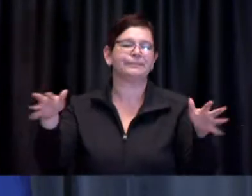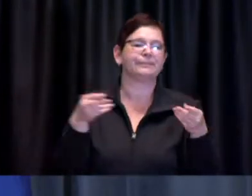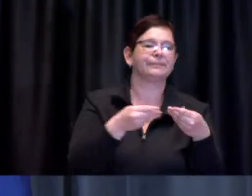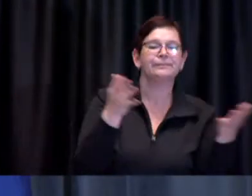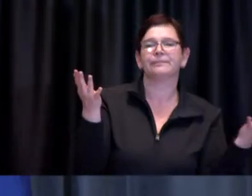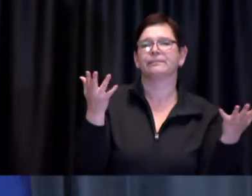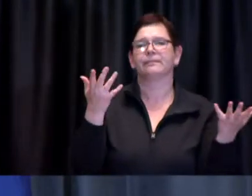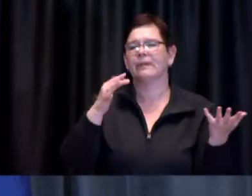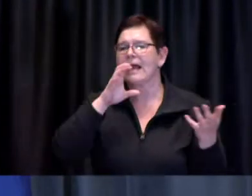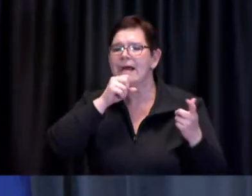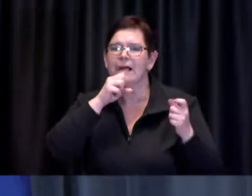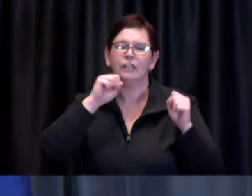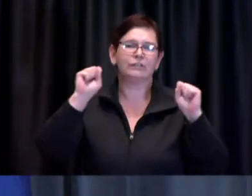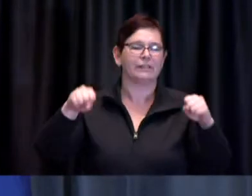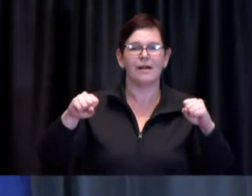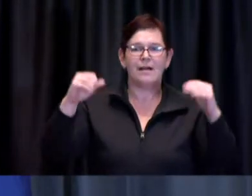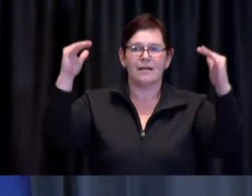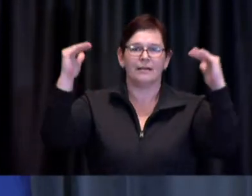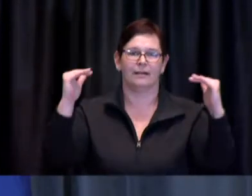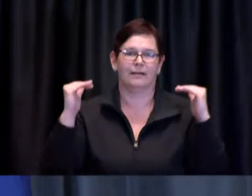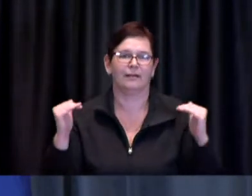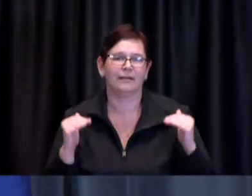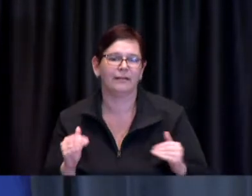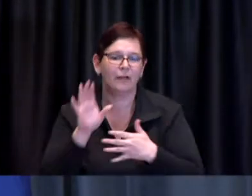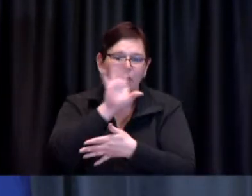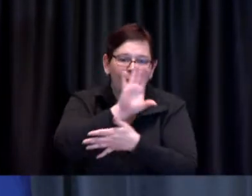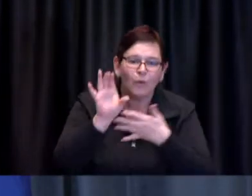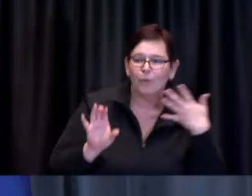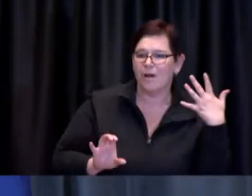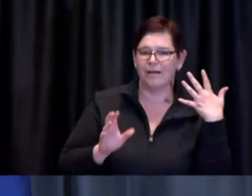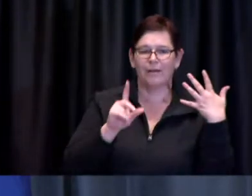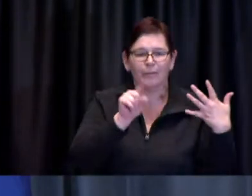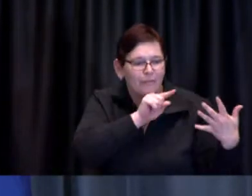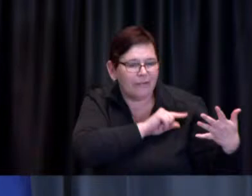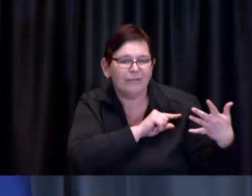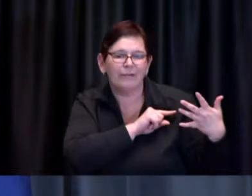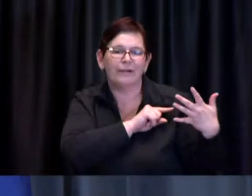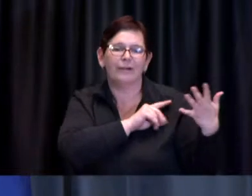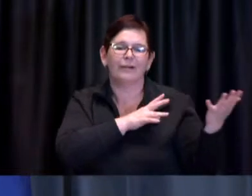and that will include a wider distribution and a more frequent distribution of both mobile and